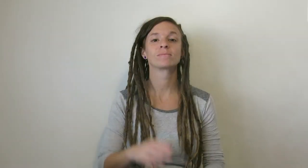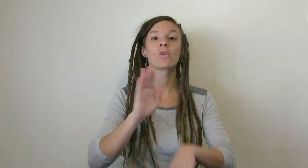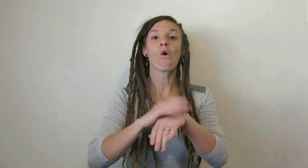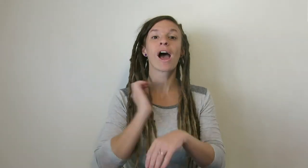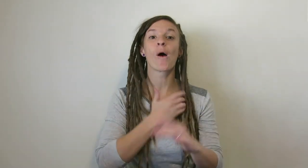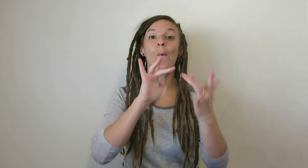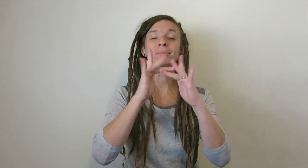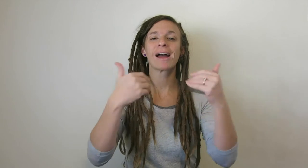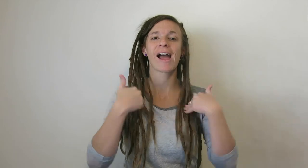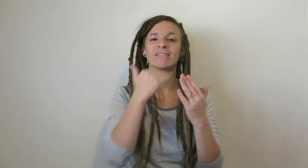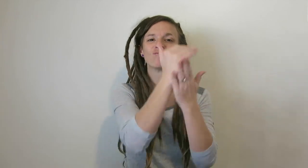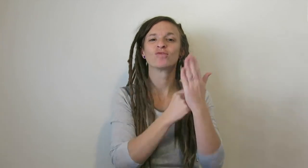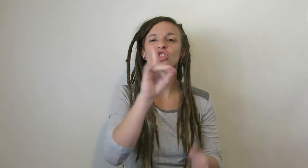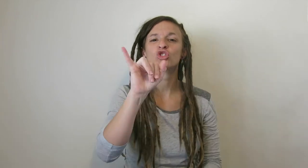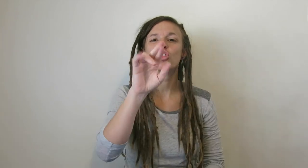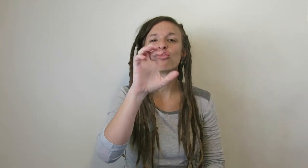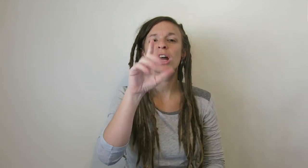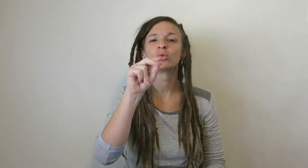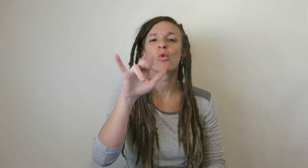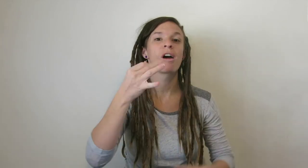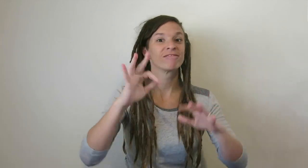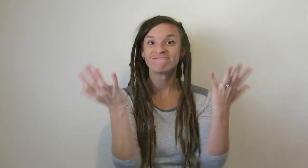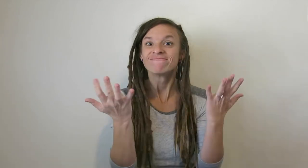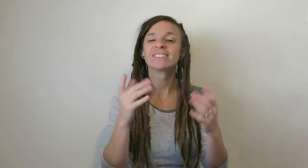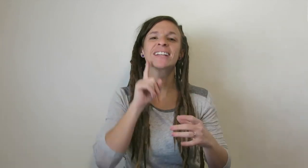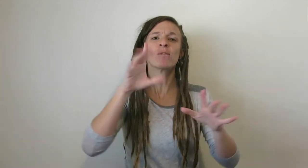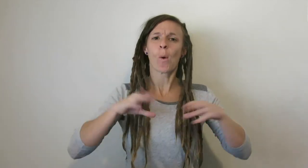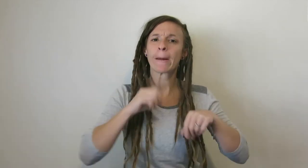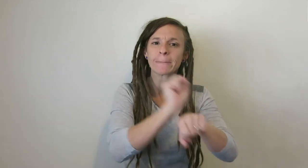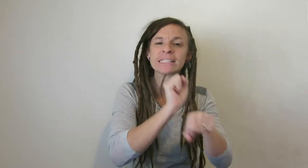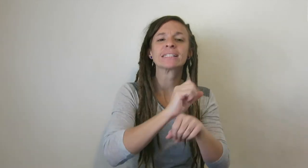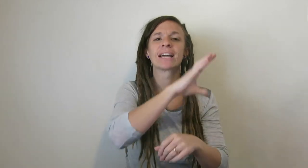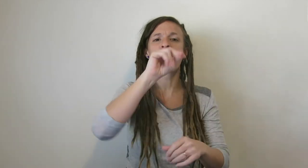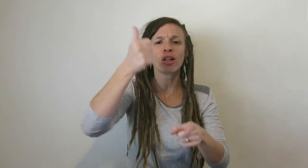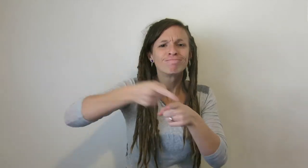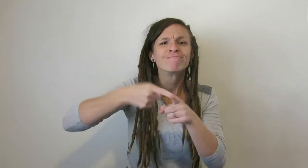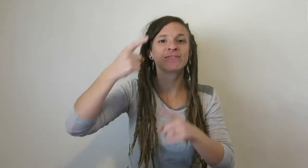On our website, we have a directory of Deaf-owned businesses and businesses specifically for the Deaf